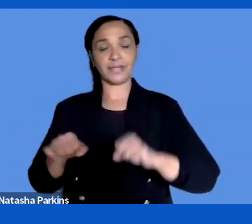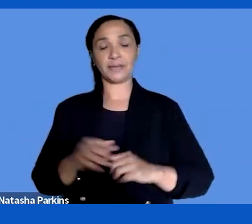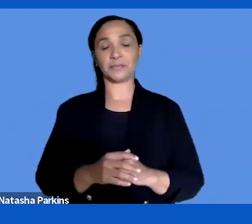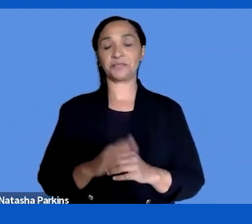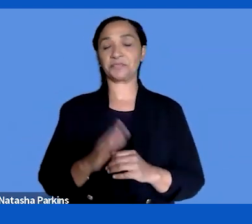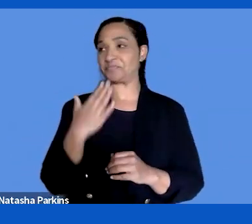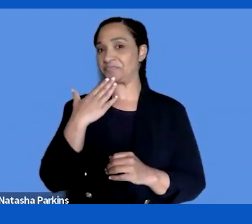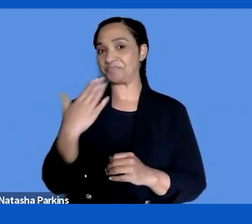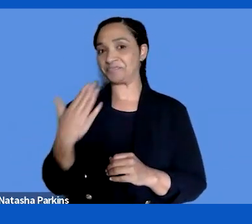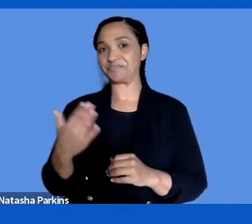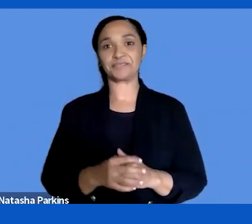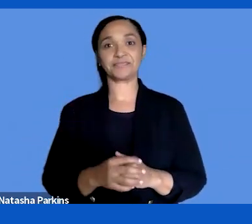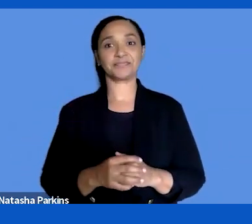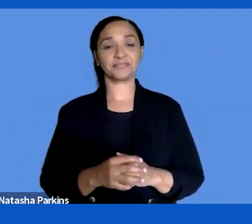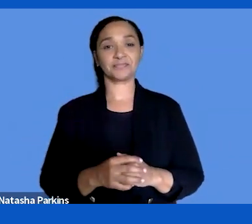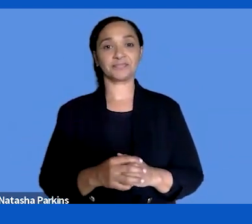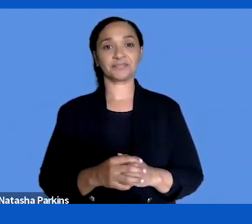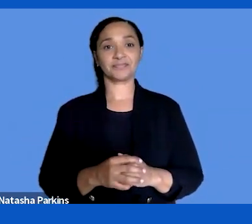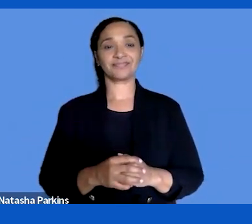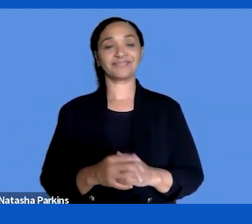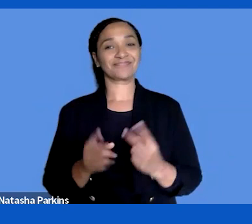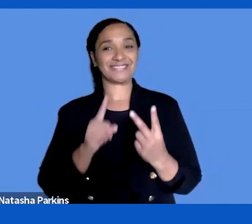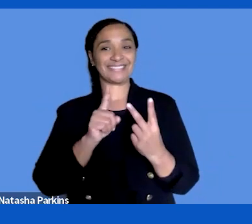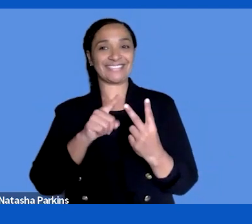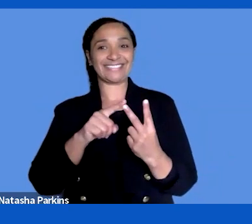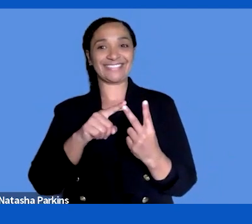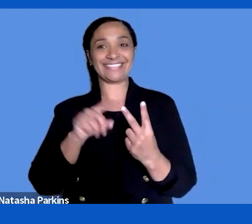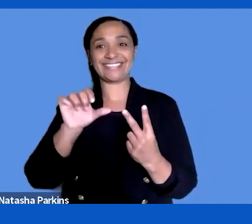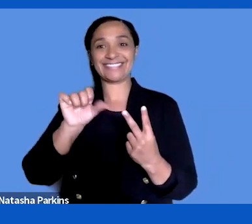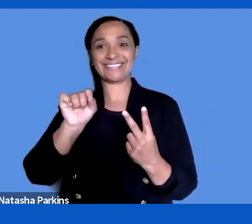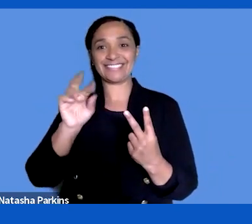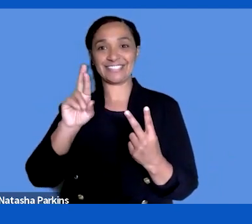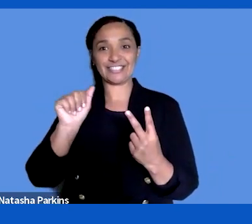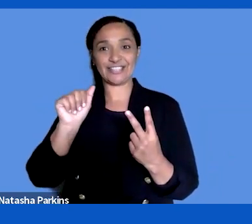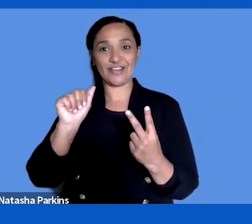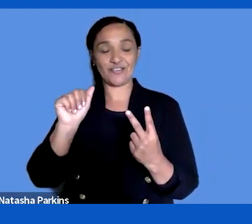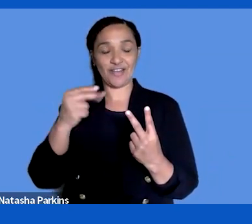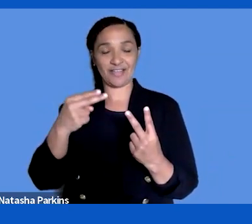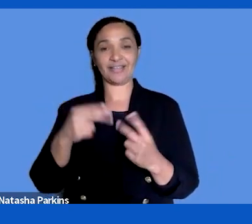then ask the sec second Sara here in the room with me from dyslexia organization,